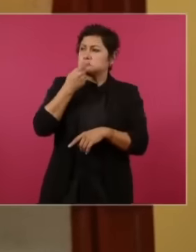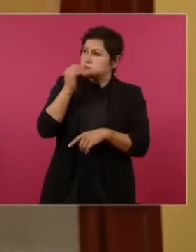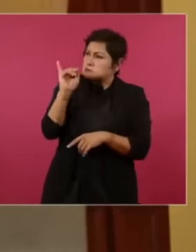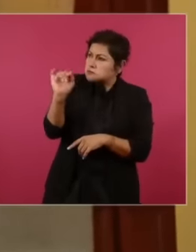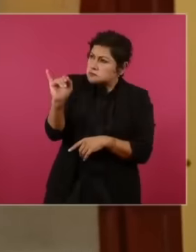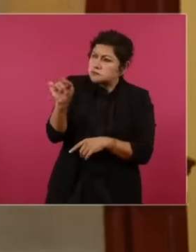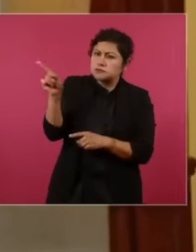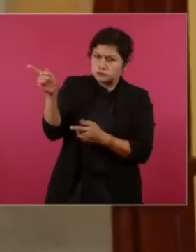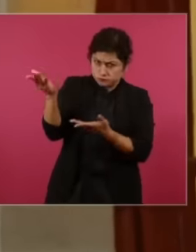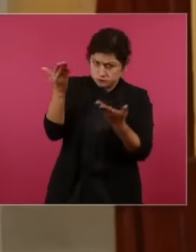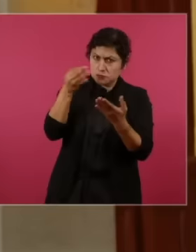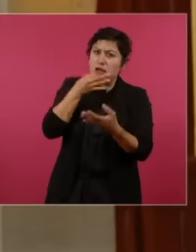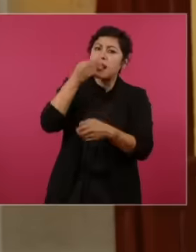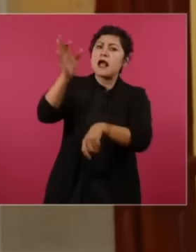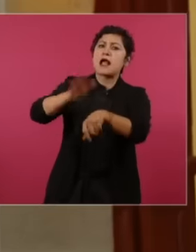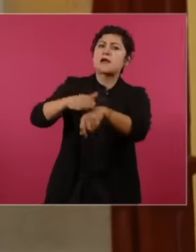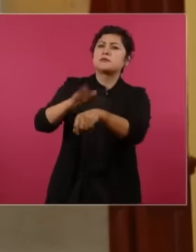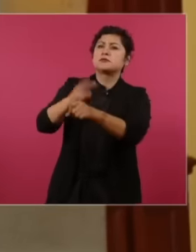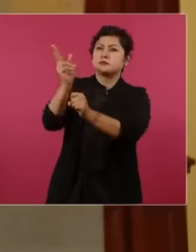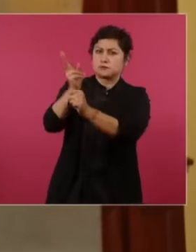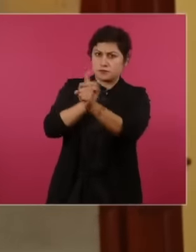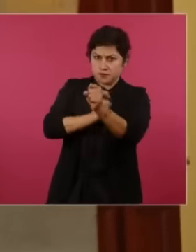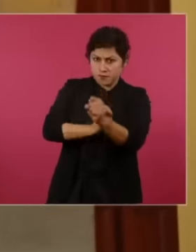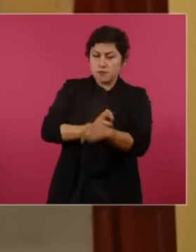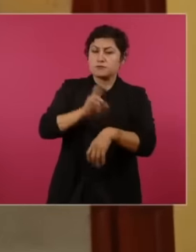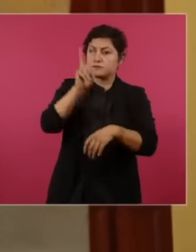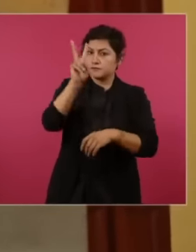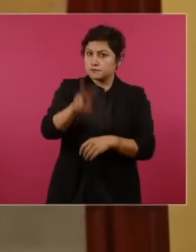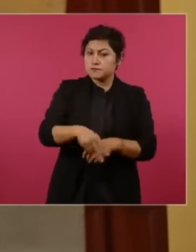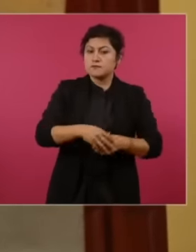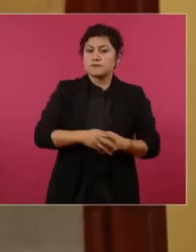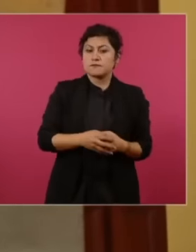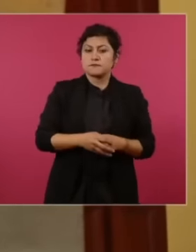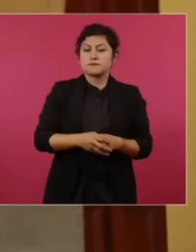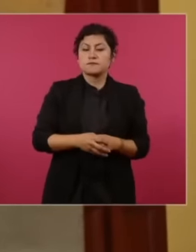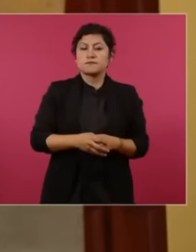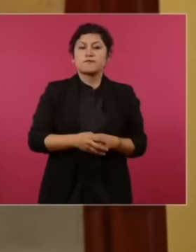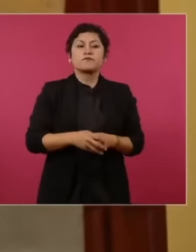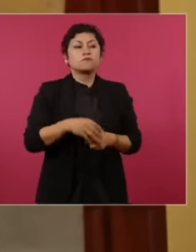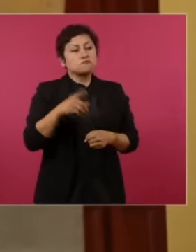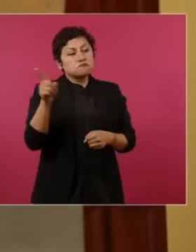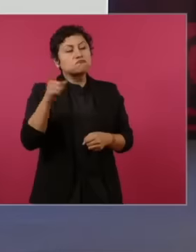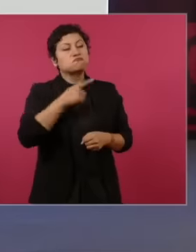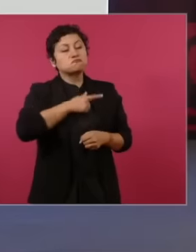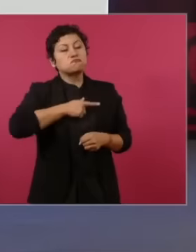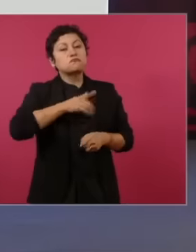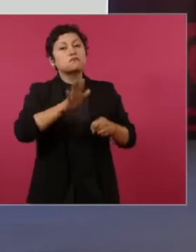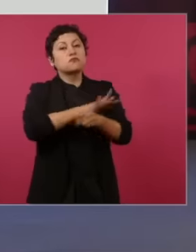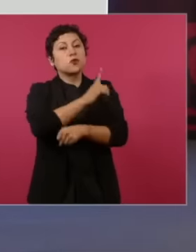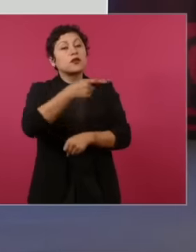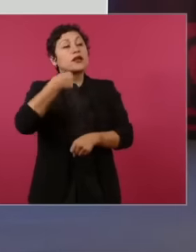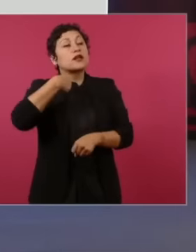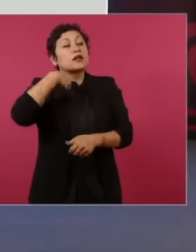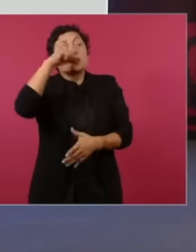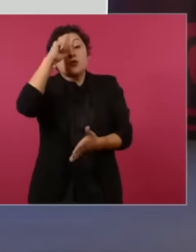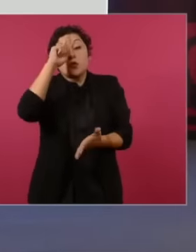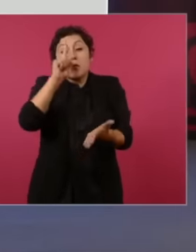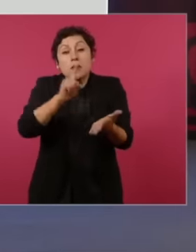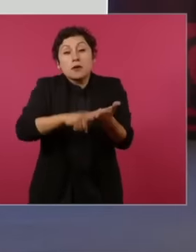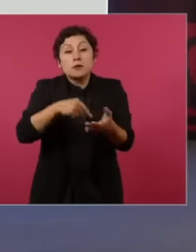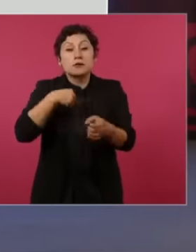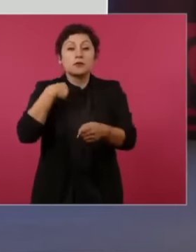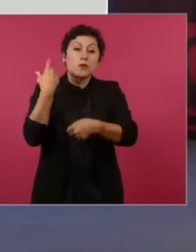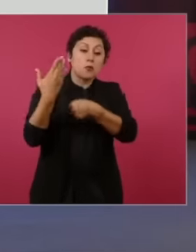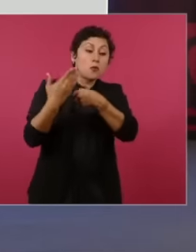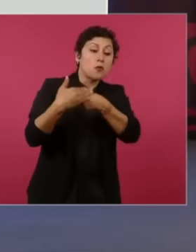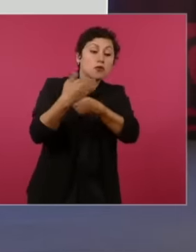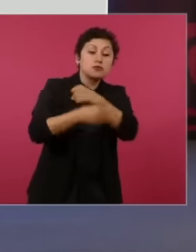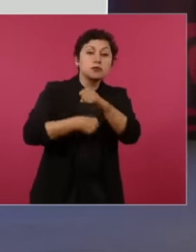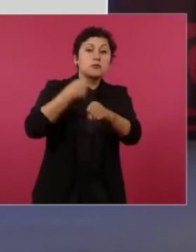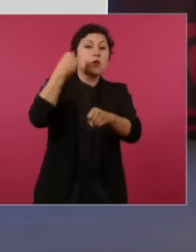very happy because I am not thinking of returning until next year, that is,